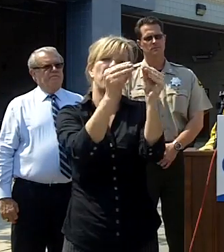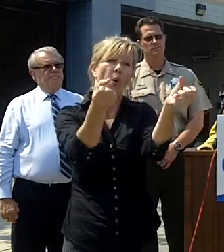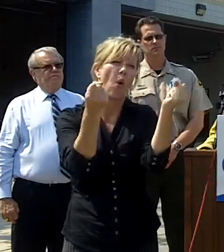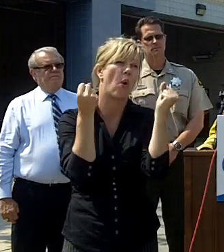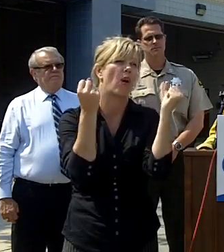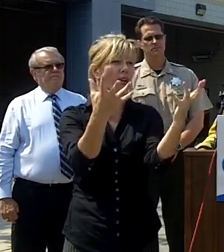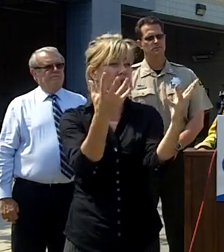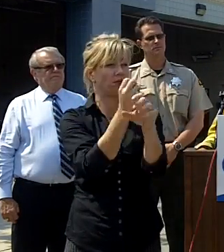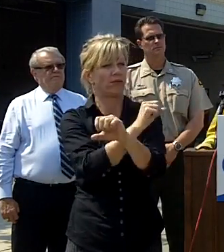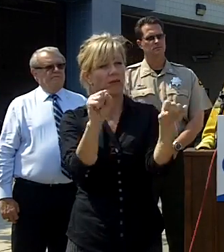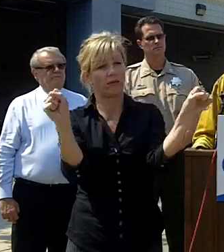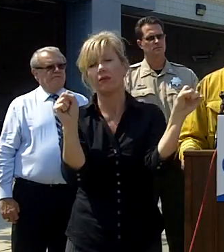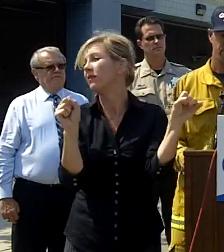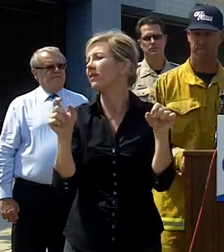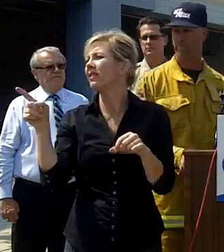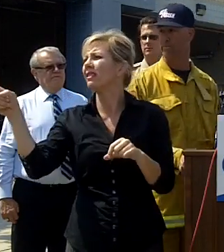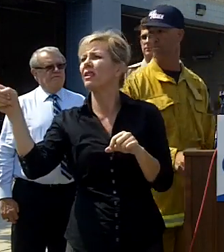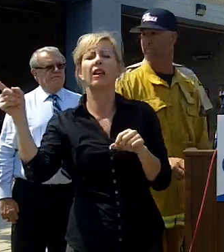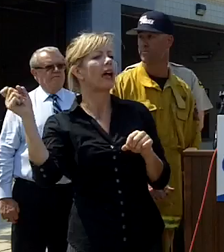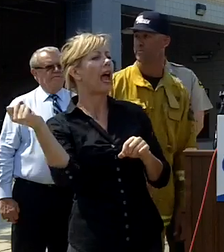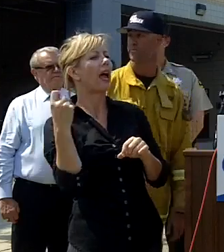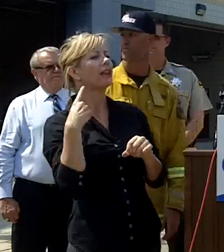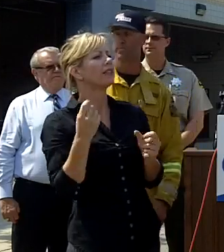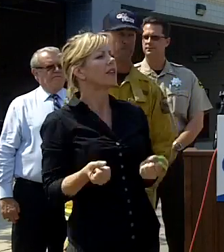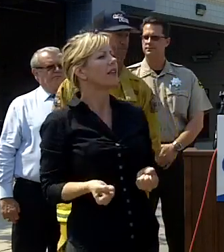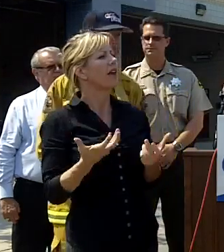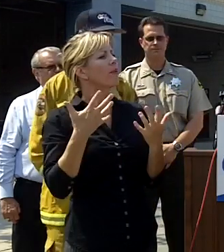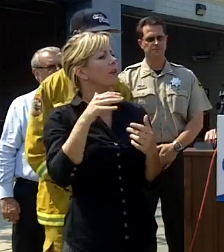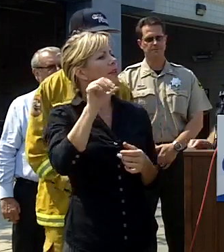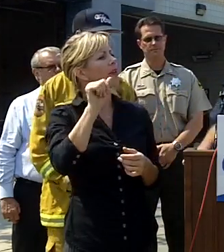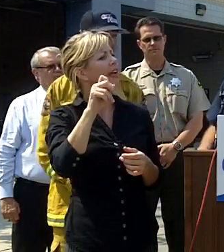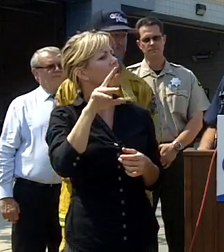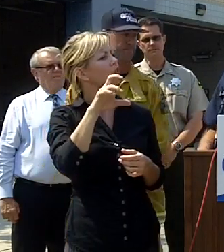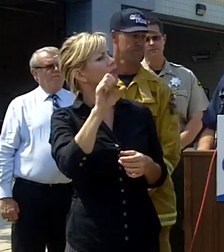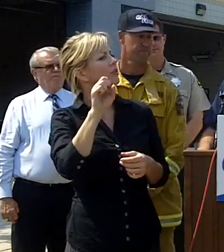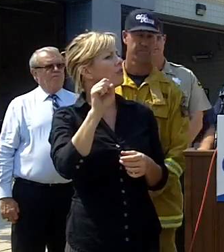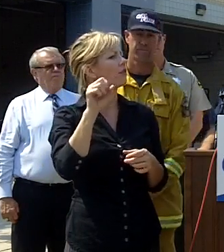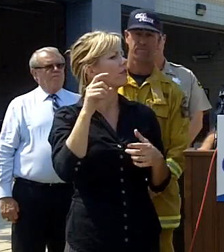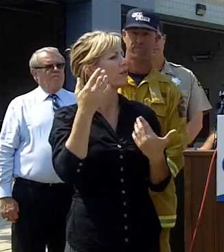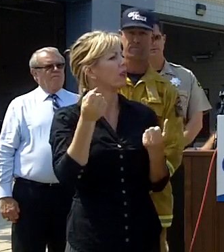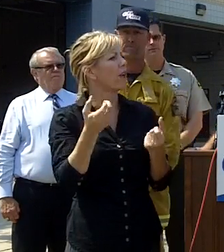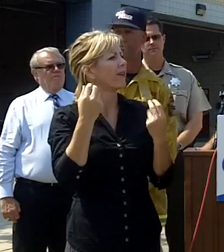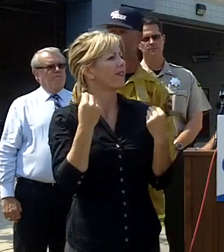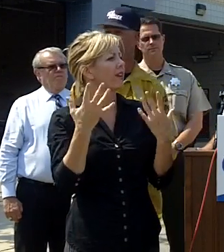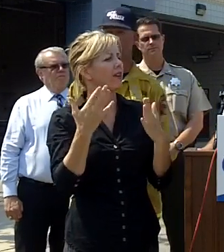real quick before you we get into questions I'd